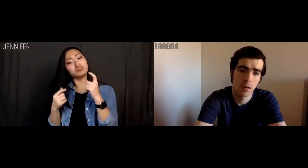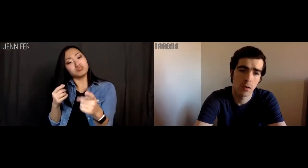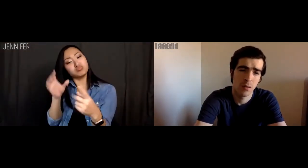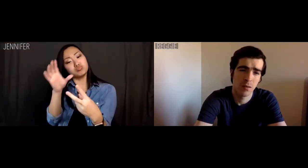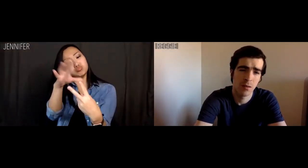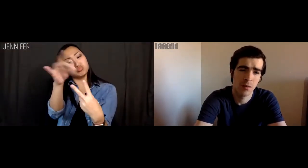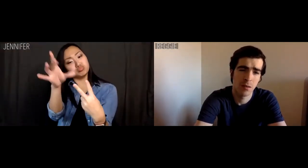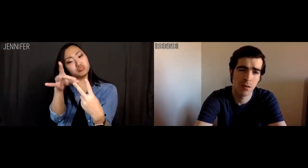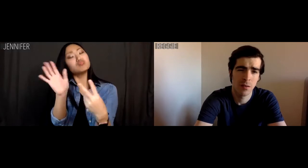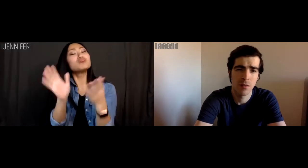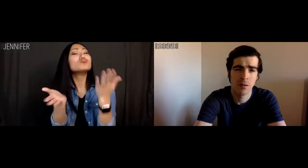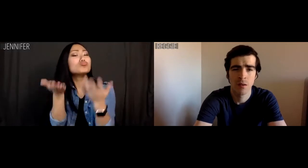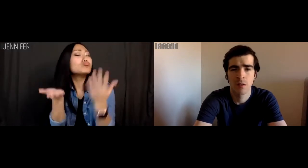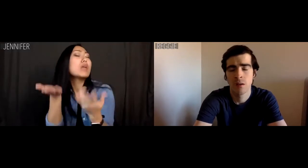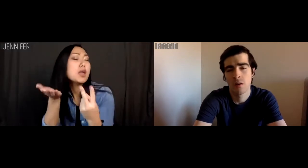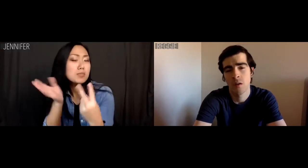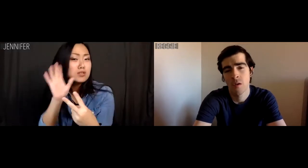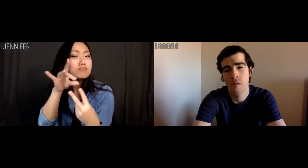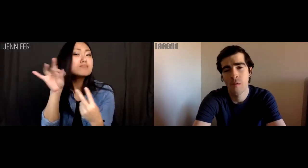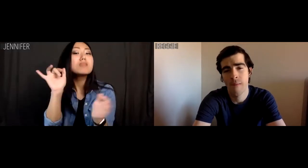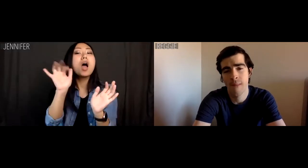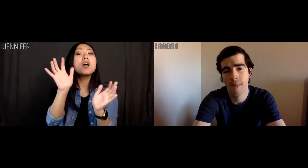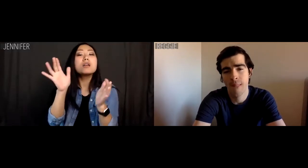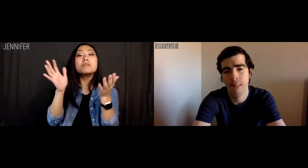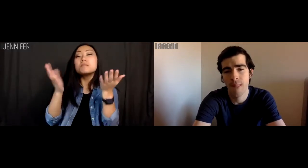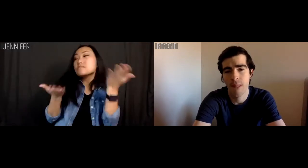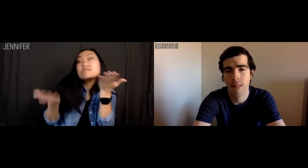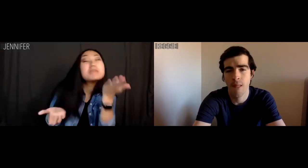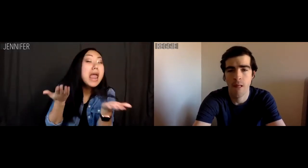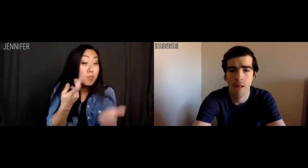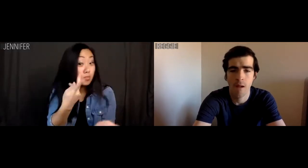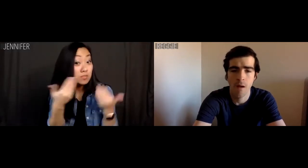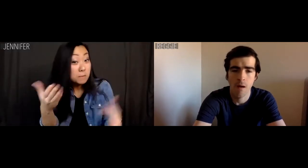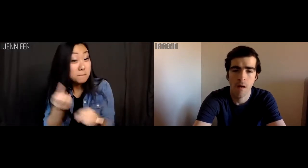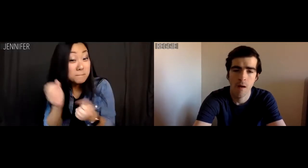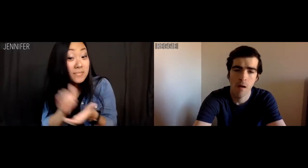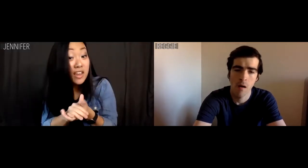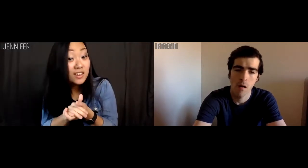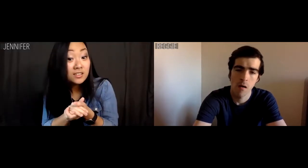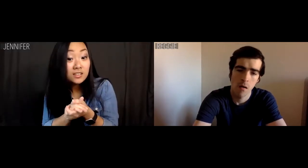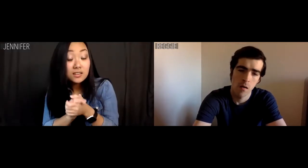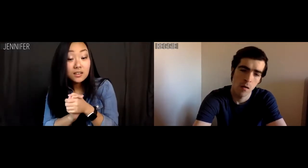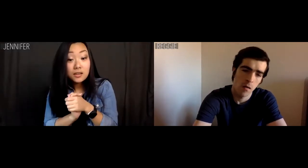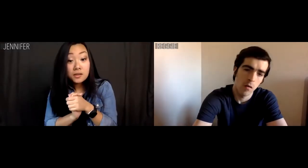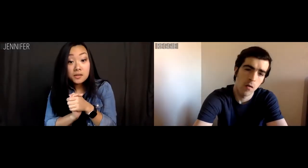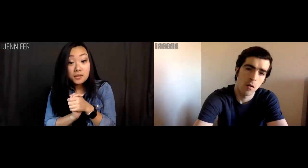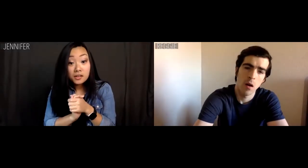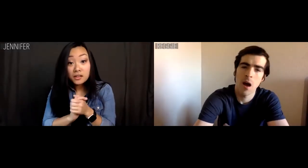It was more like an ultimaybe, OK? Like maaaaybe we should maybe get married.